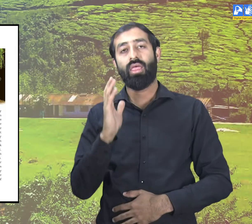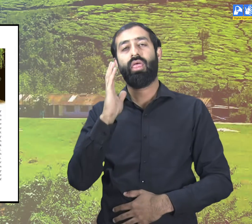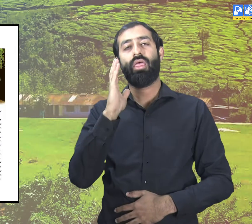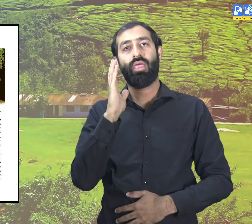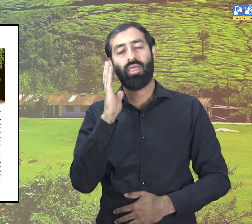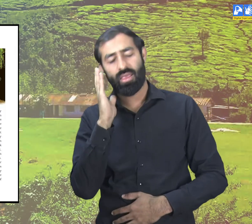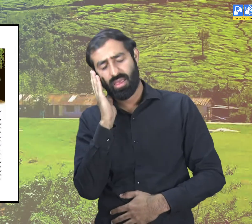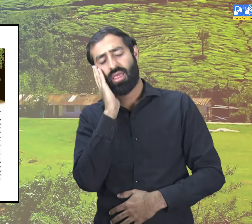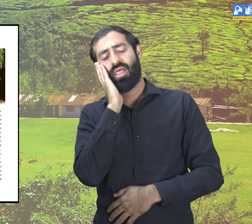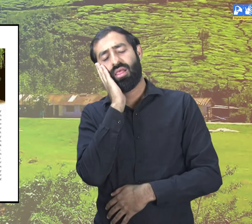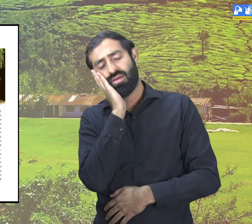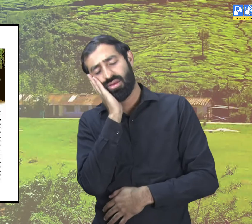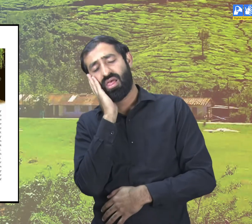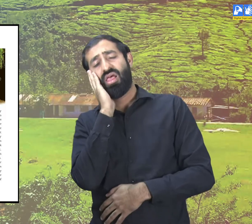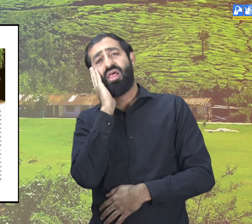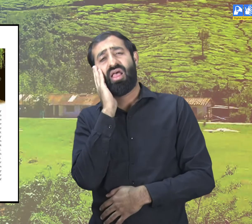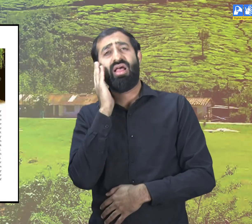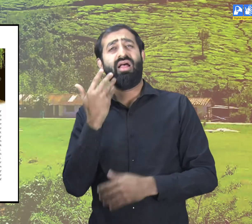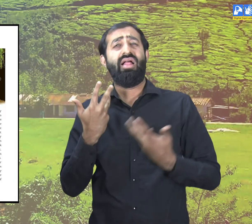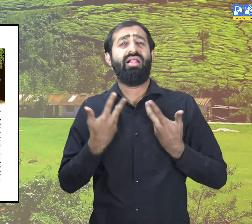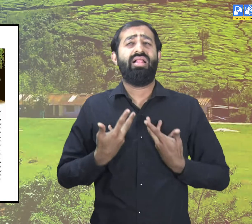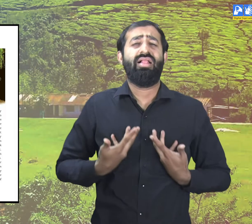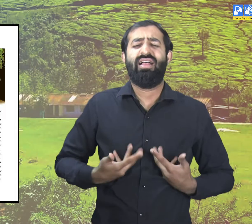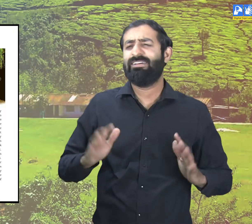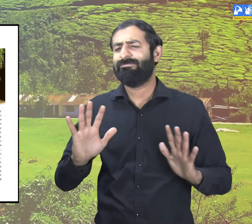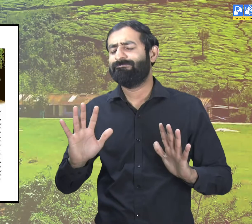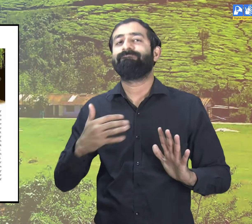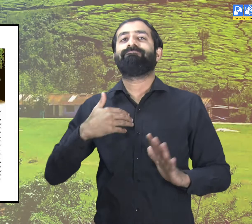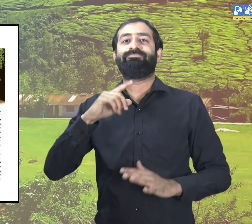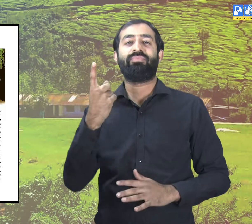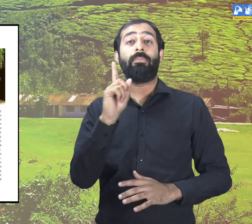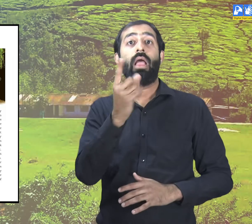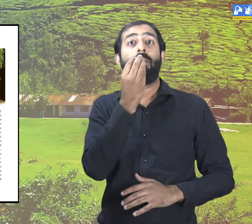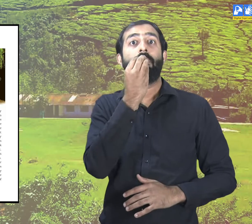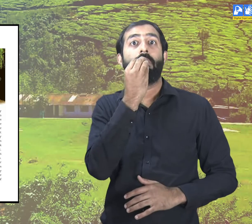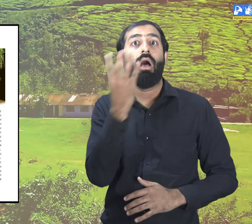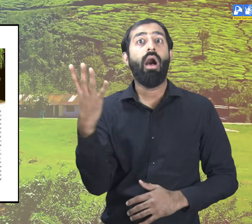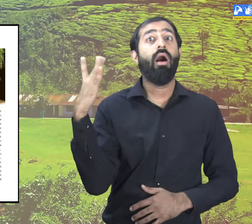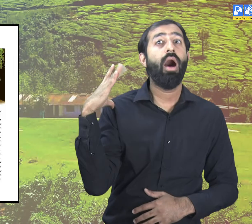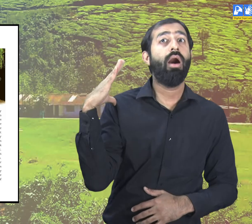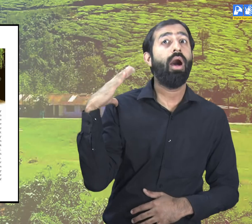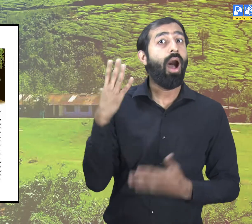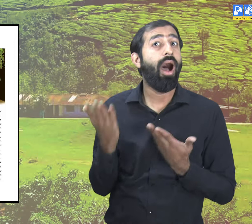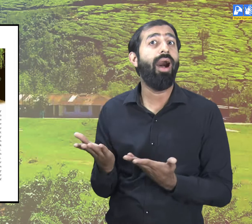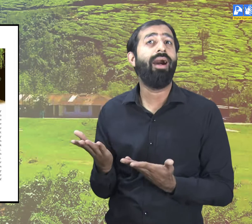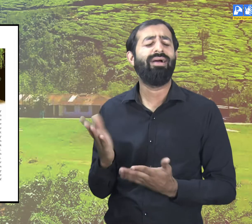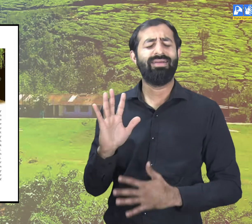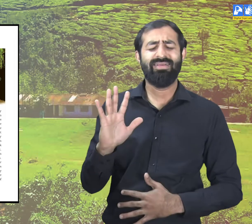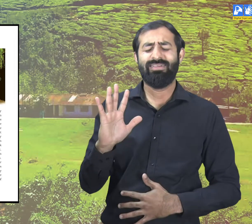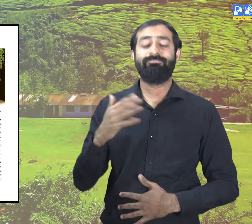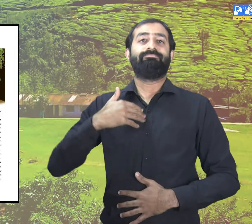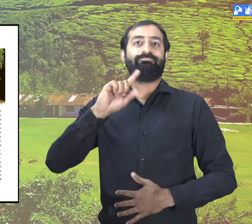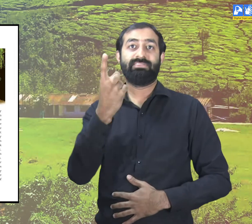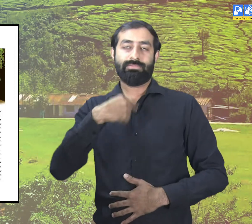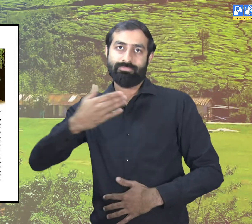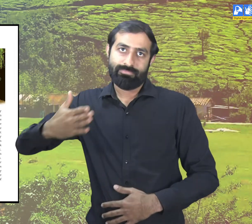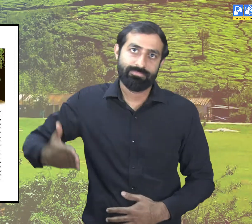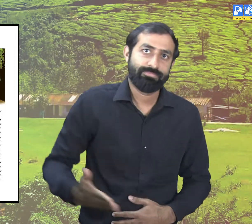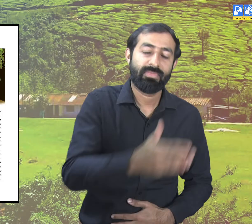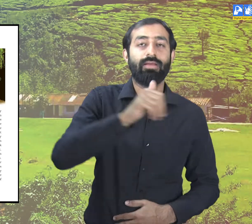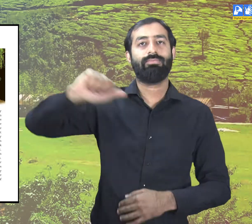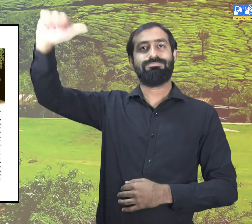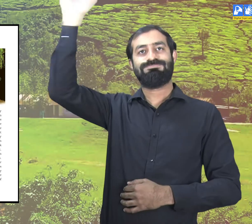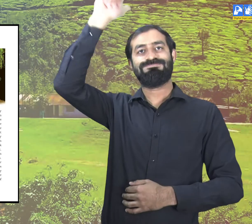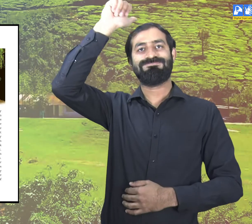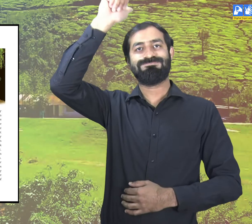By then I was very sleepy and did not even wait to eat anything.